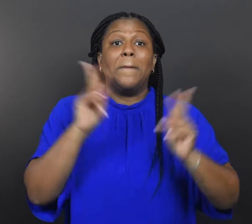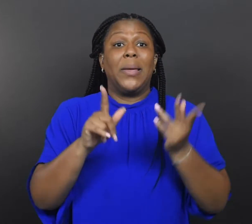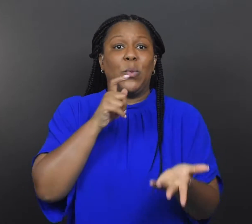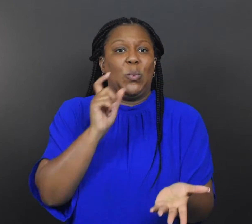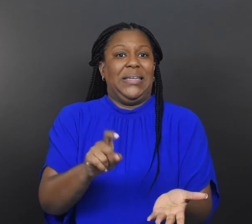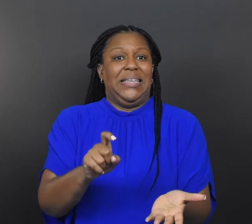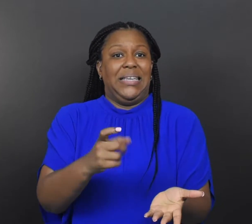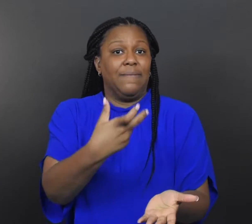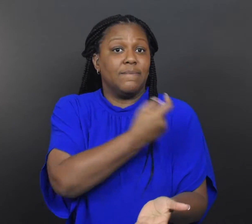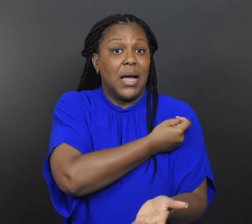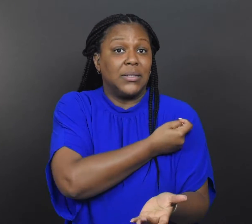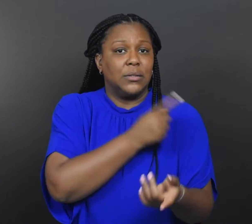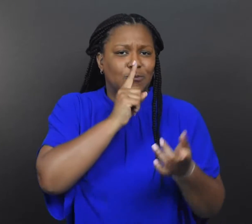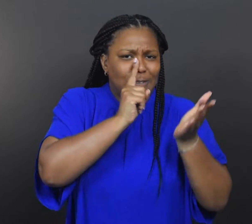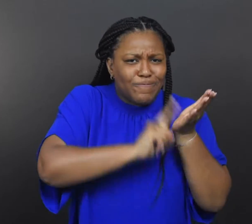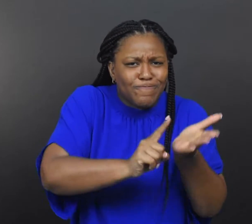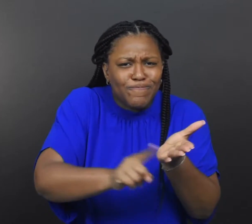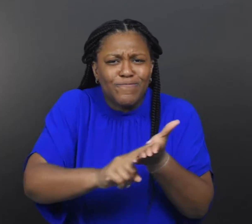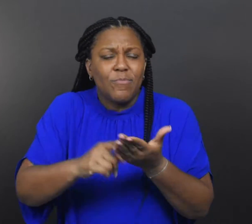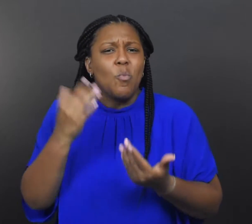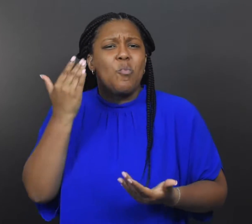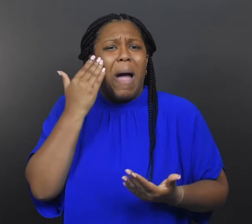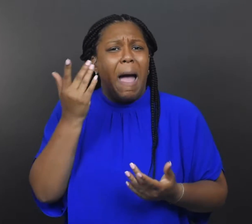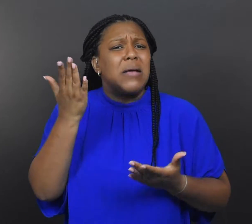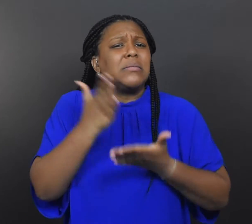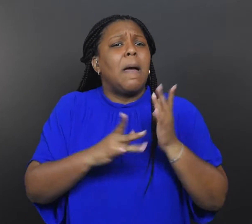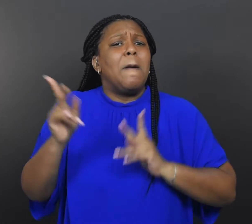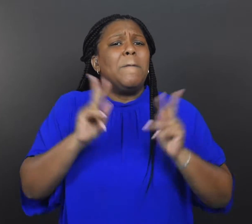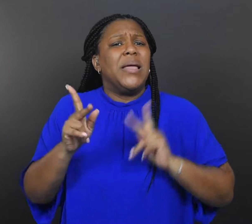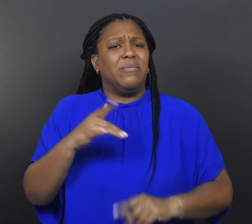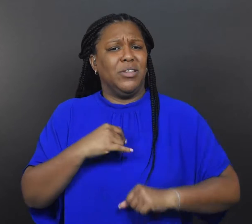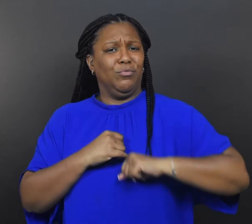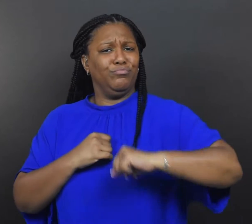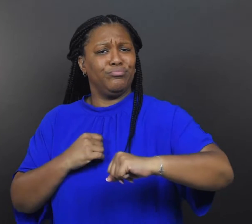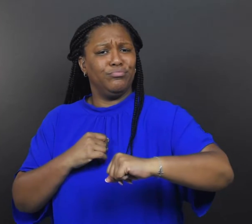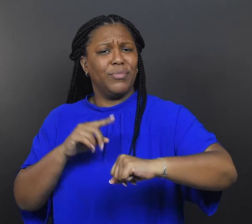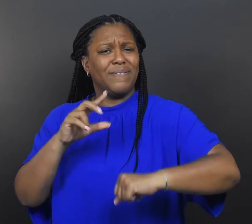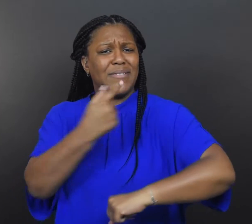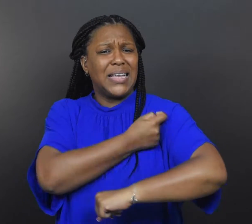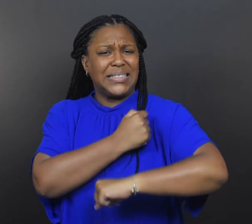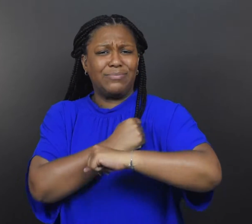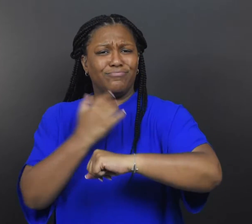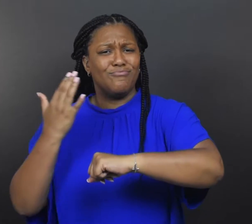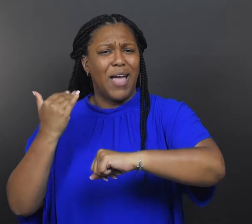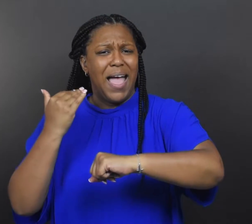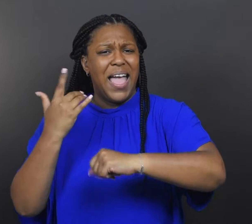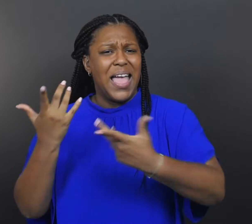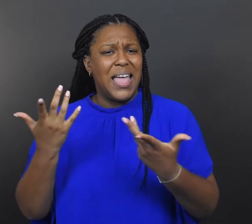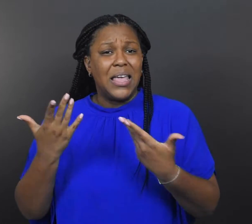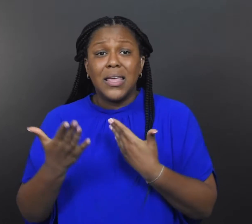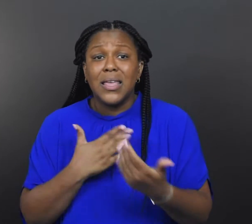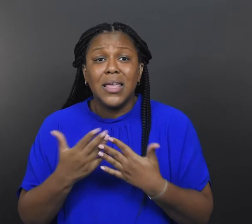and people who need vaccines to research why some people are not getting vaccinated, despite